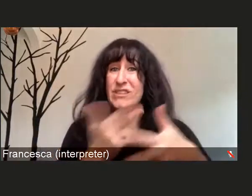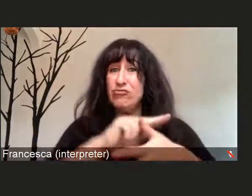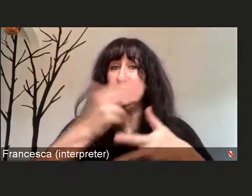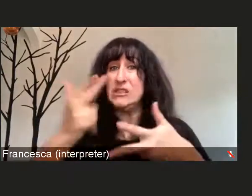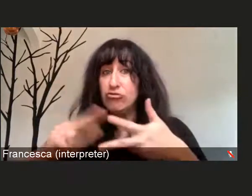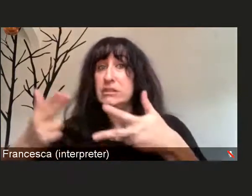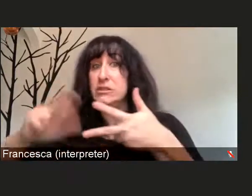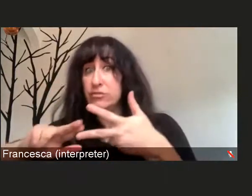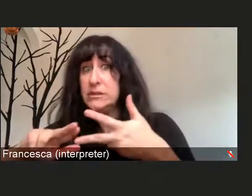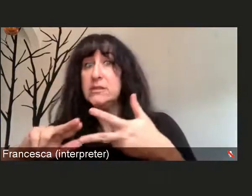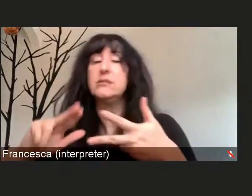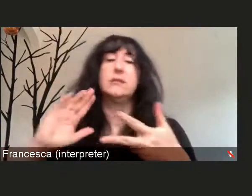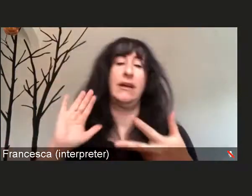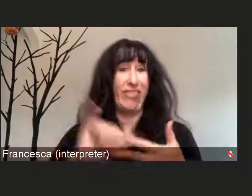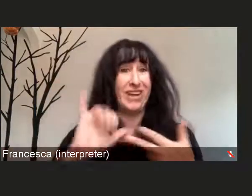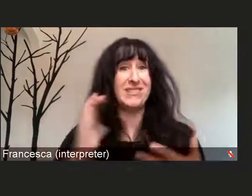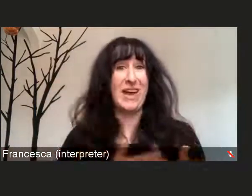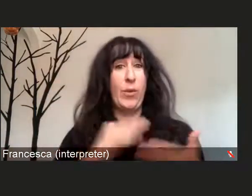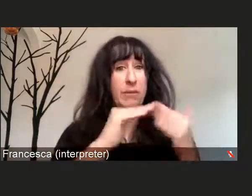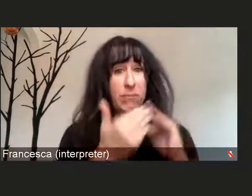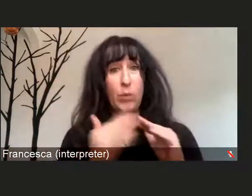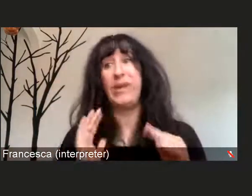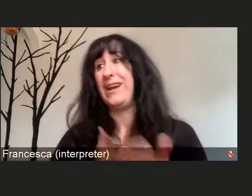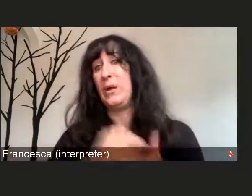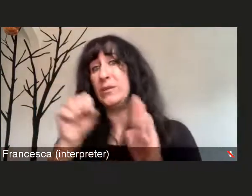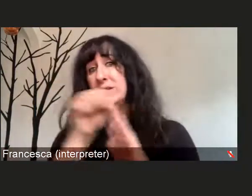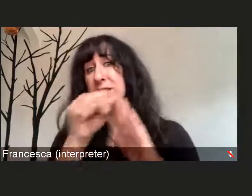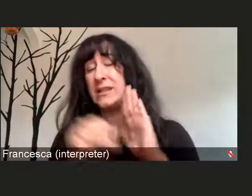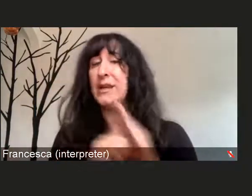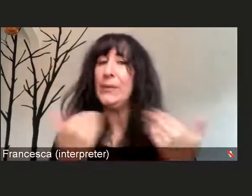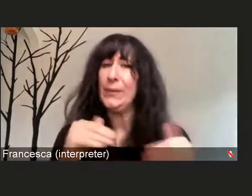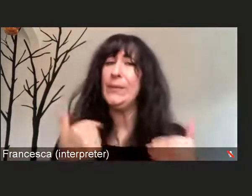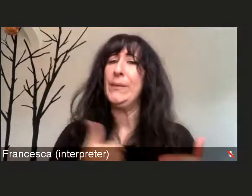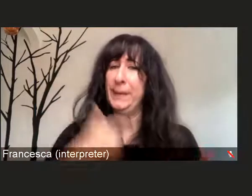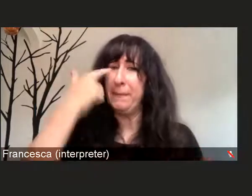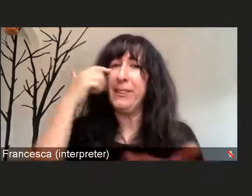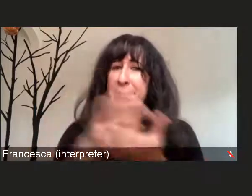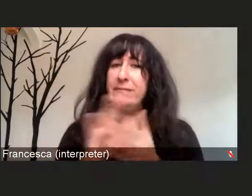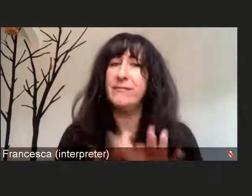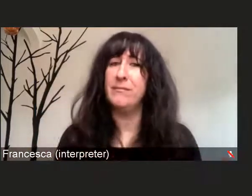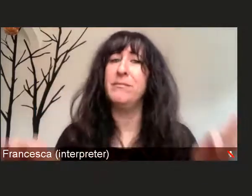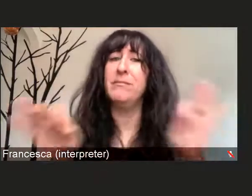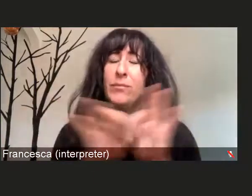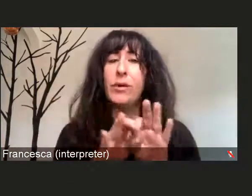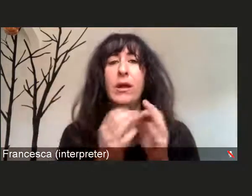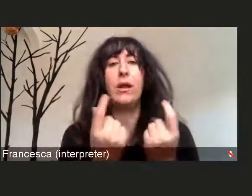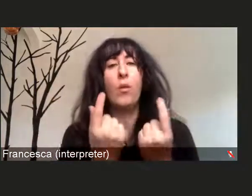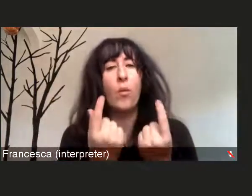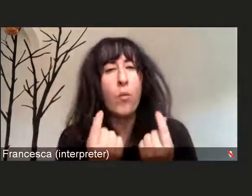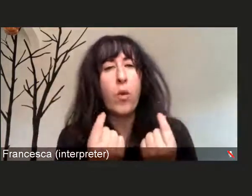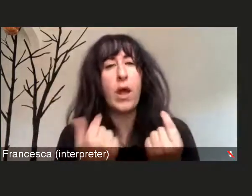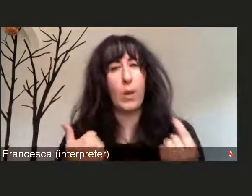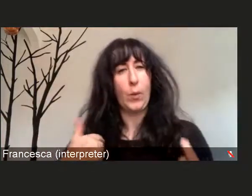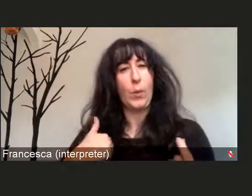and our state, I think it is important for everyone to know what measures that we have done in Beebe healthcare